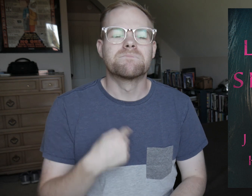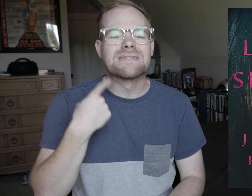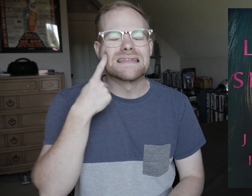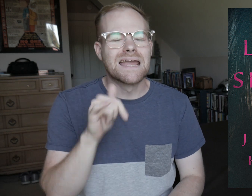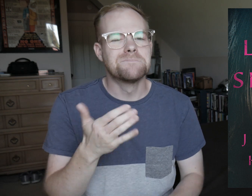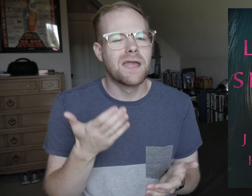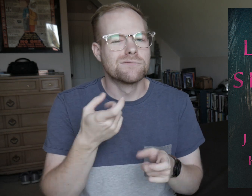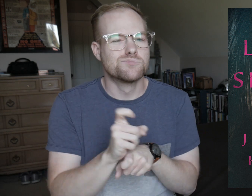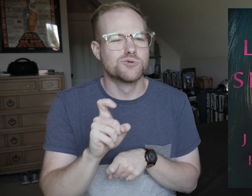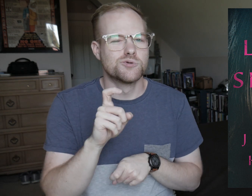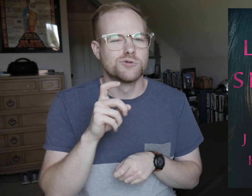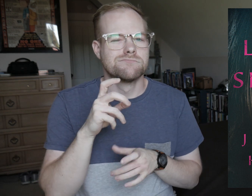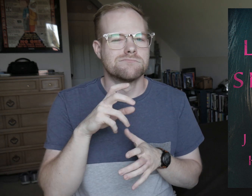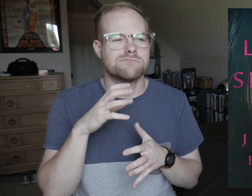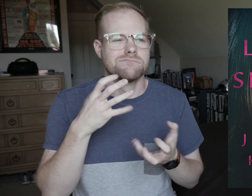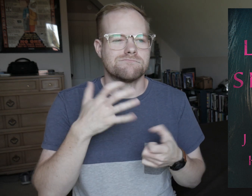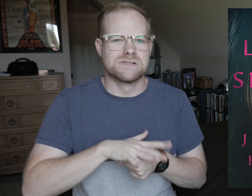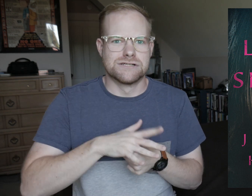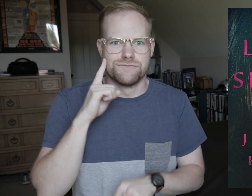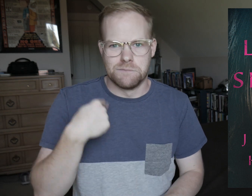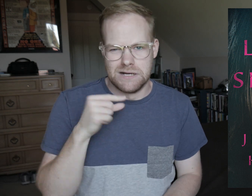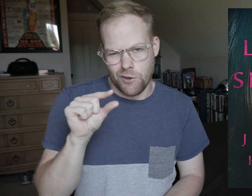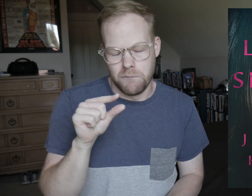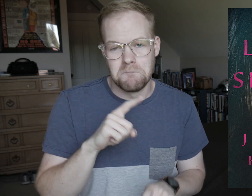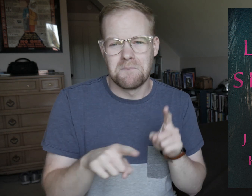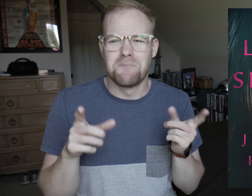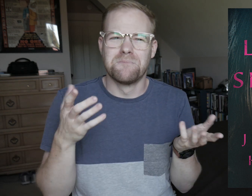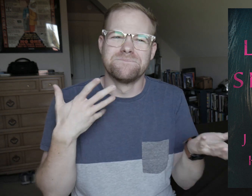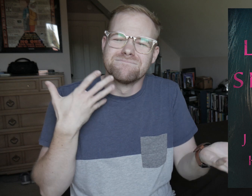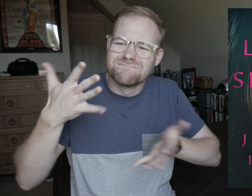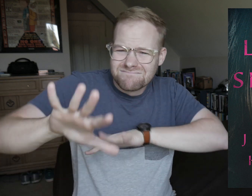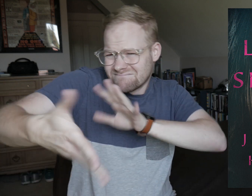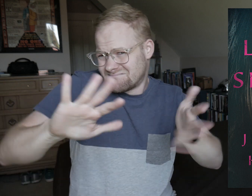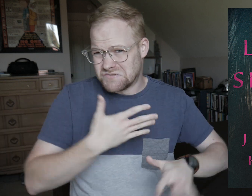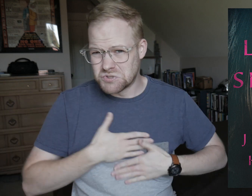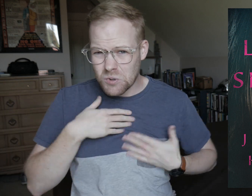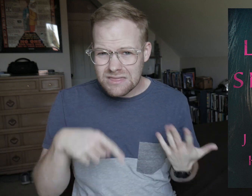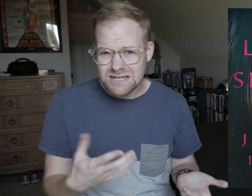I think that might have ruined the tension for me a bit, though I kind of enjoyed this?